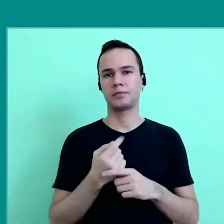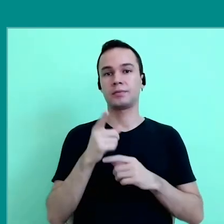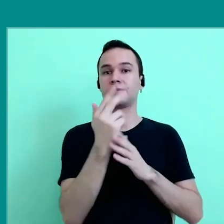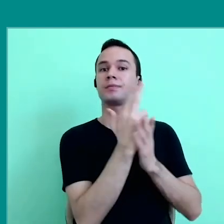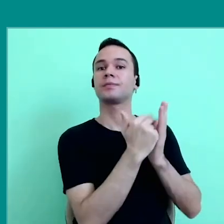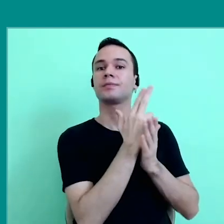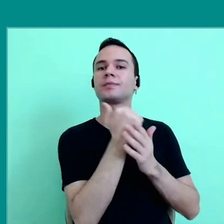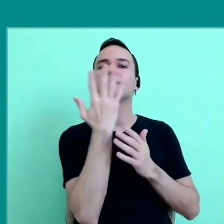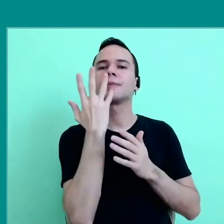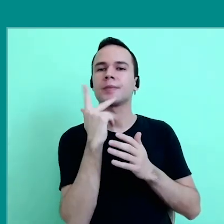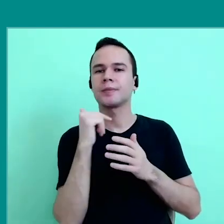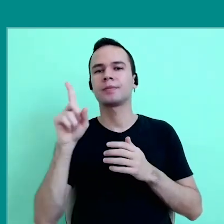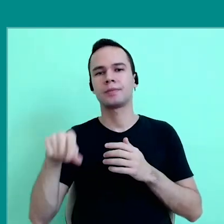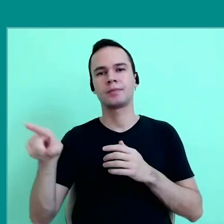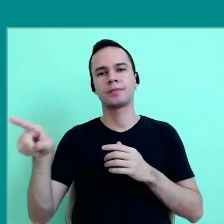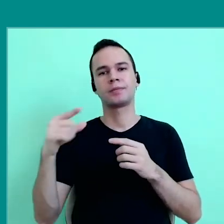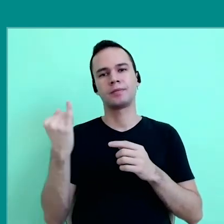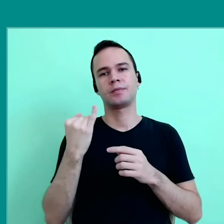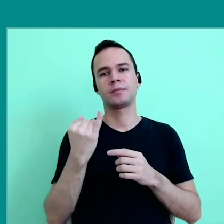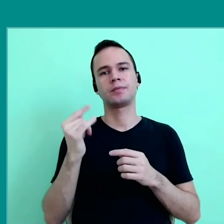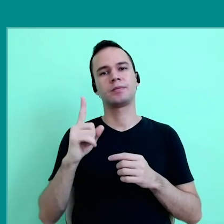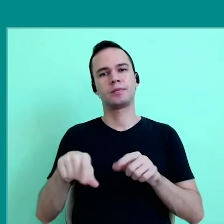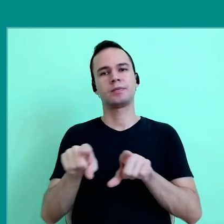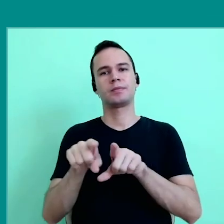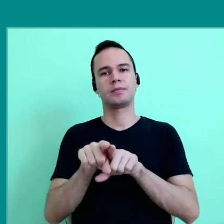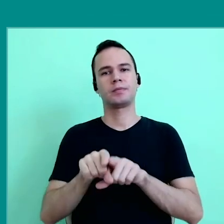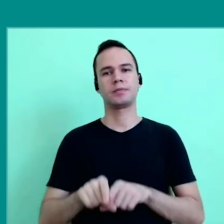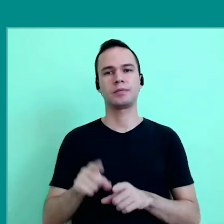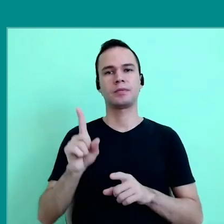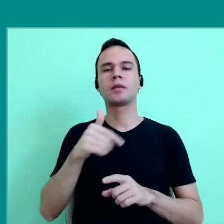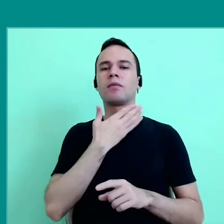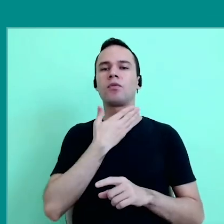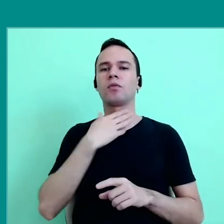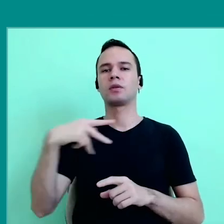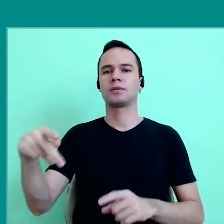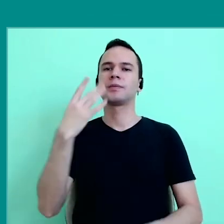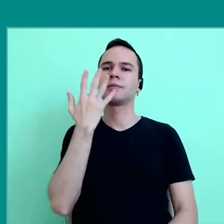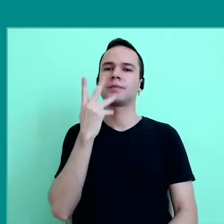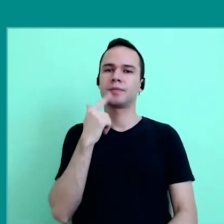children's drawings about pandemic, which says a lot, is also giving voice to children,